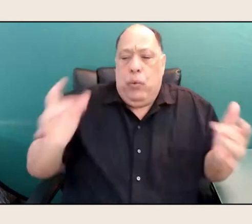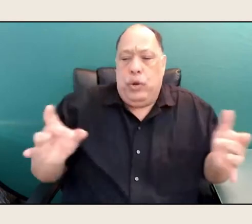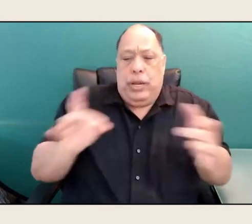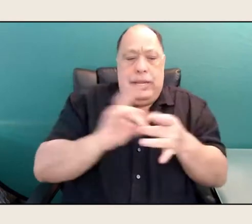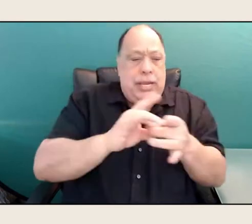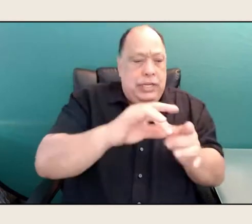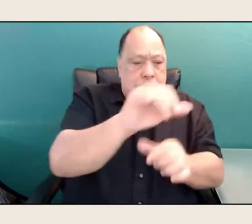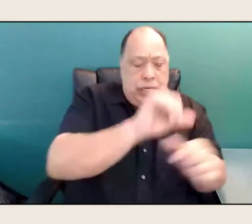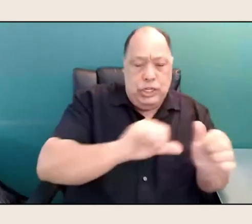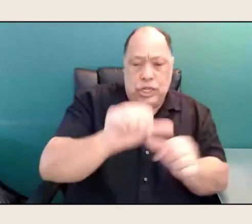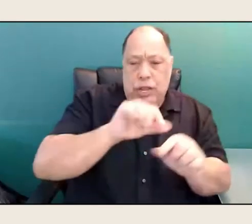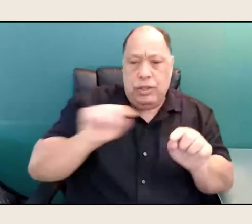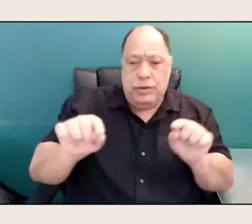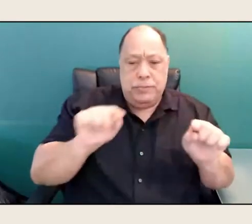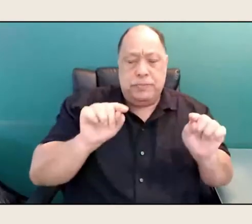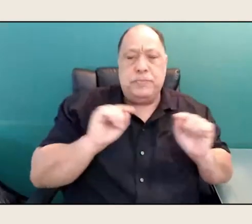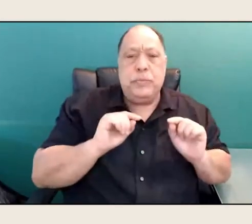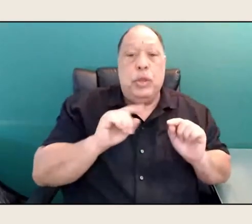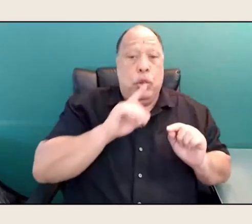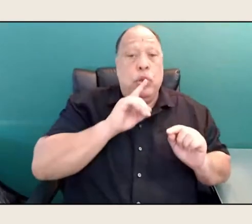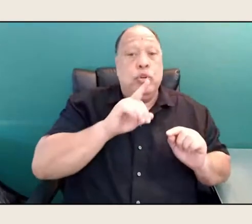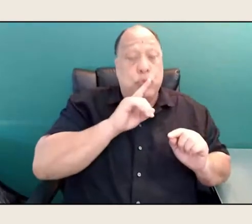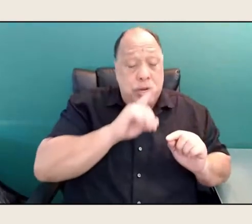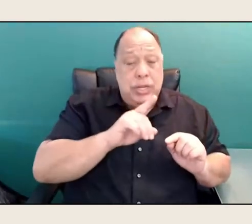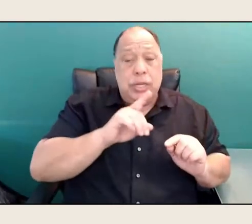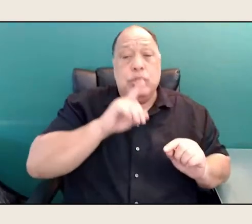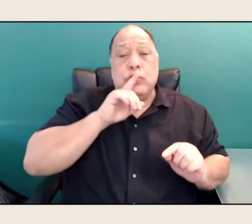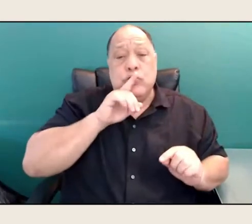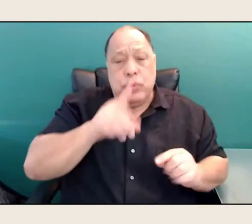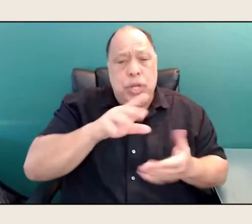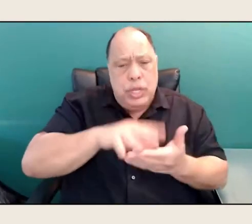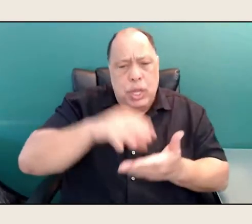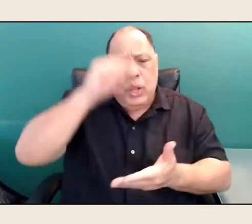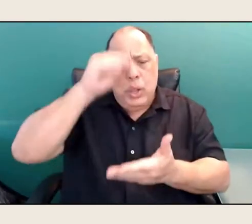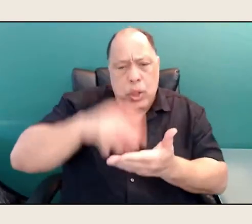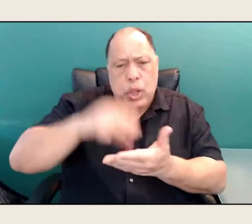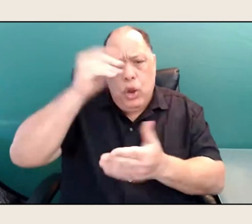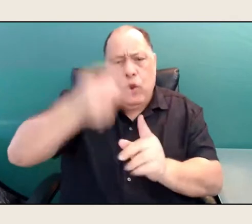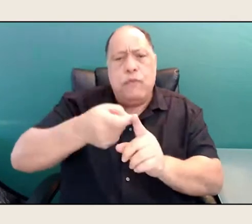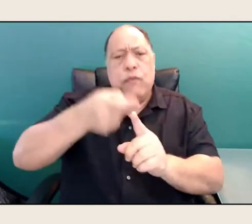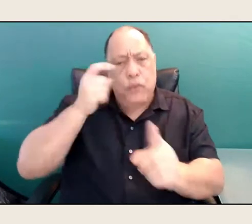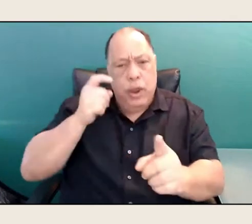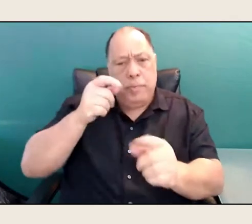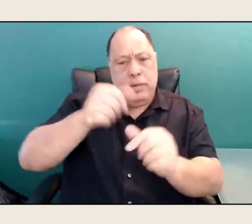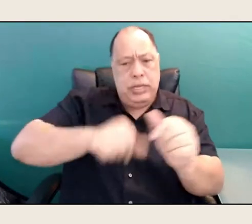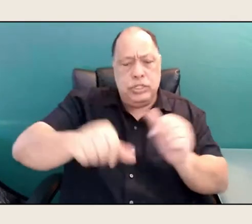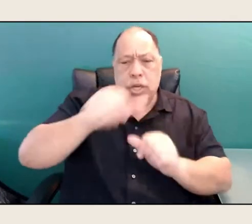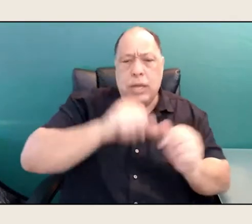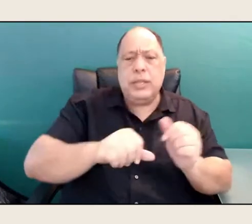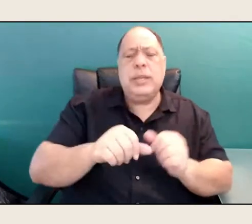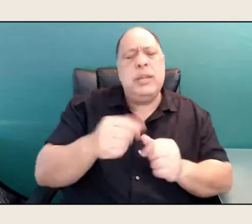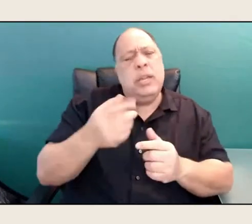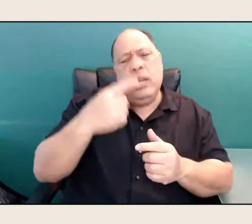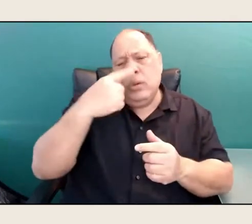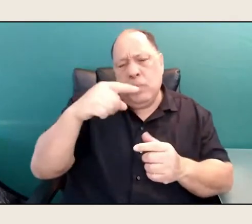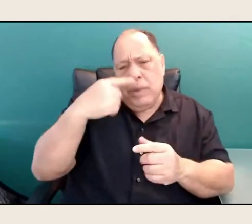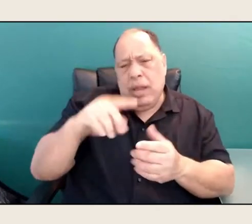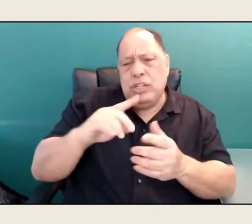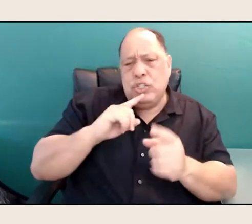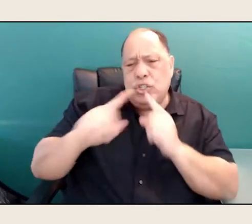and to really, really, really learn from each other. Can you talk some more about that multiculturalism,